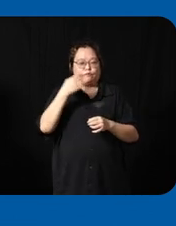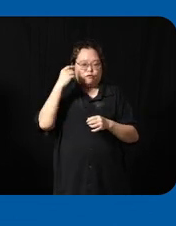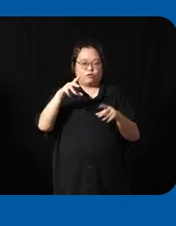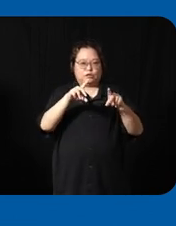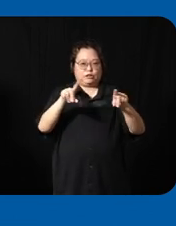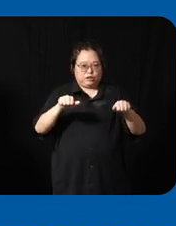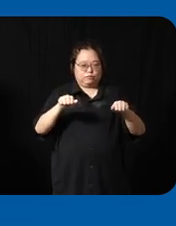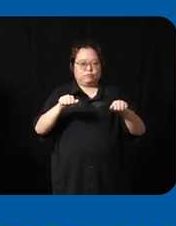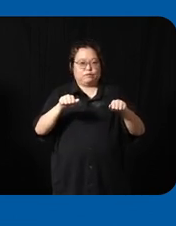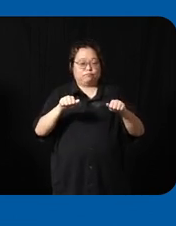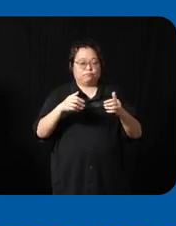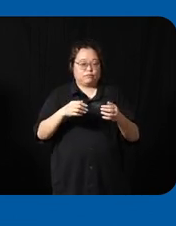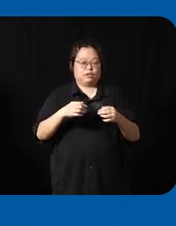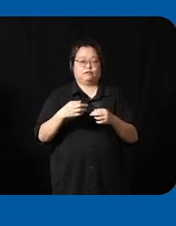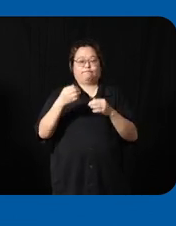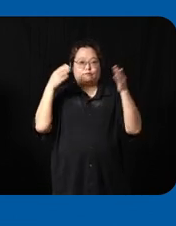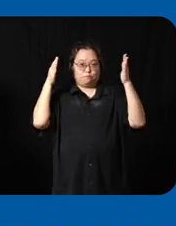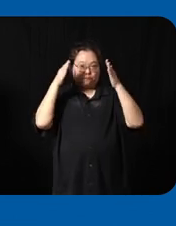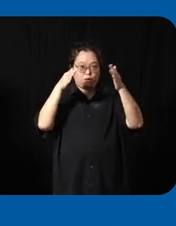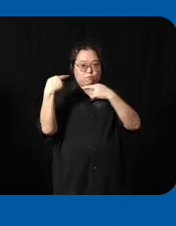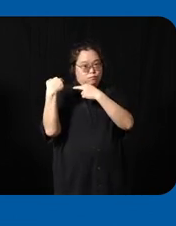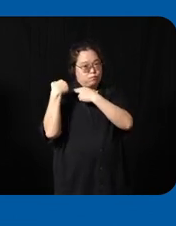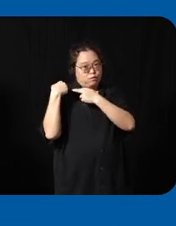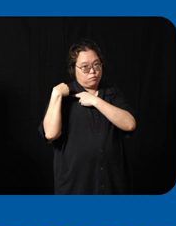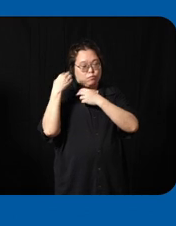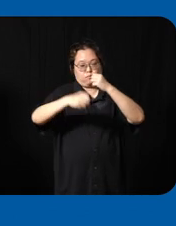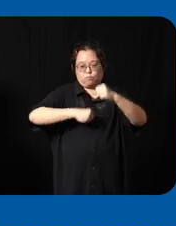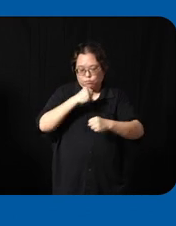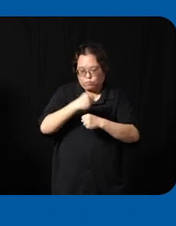Singapore and this is the role that we'll be focusing on for the next few years of course